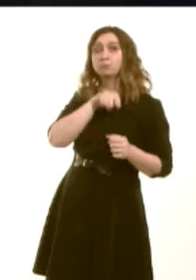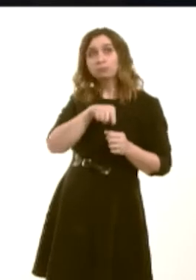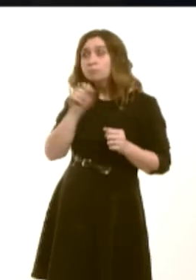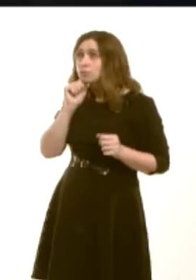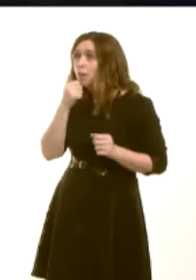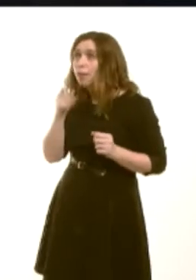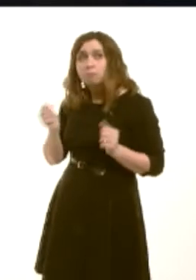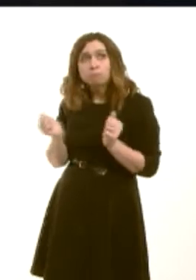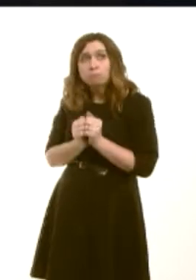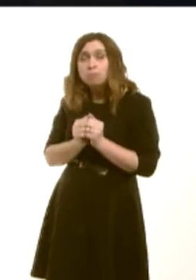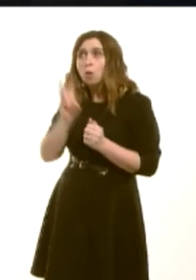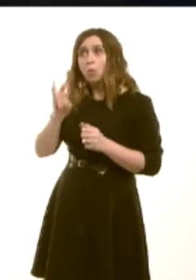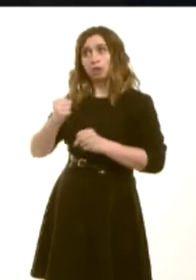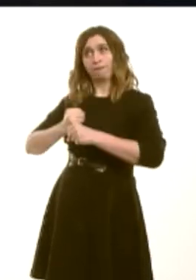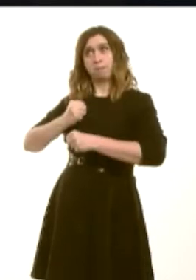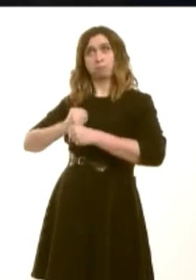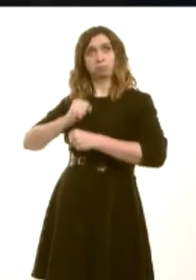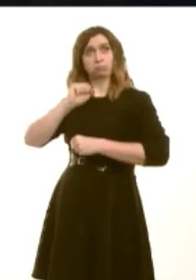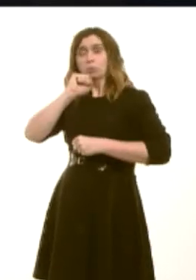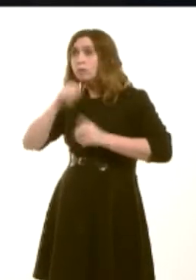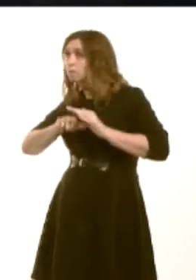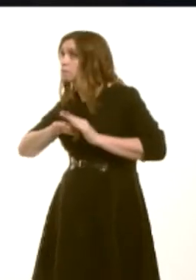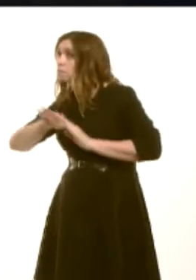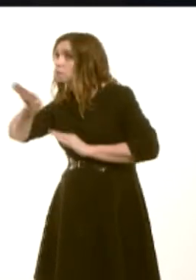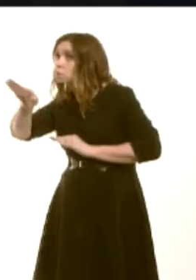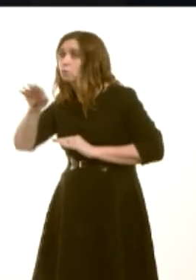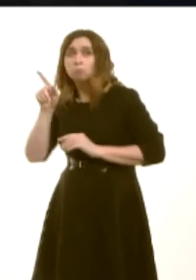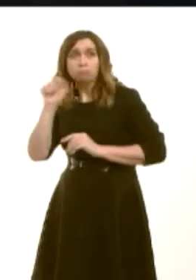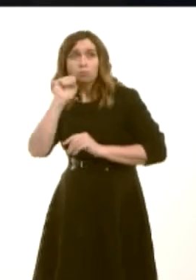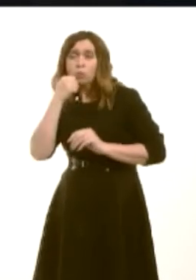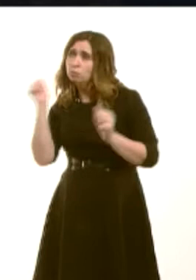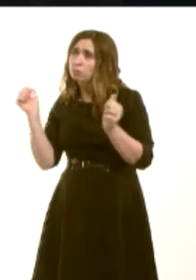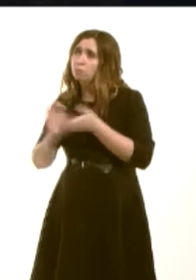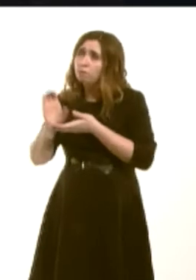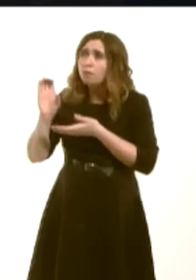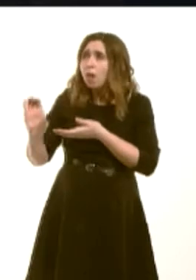the Welsh Government will look, in the future, to giving its supportófinancial and in other